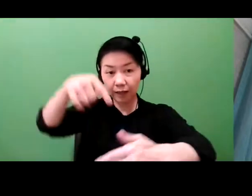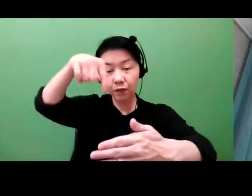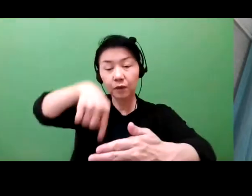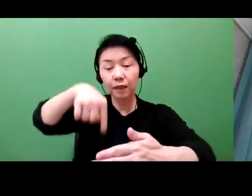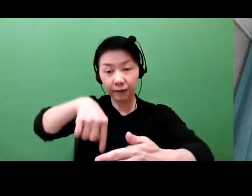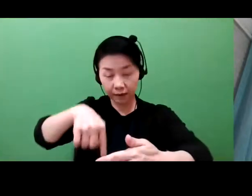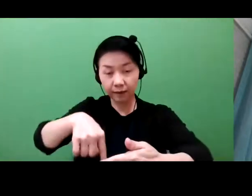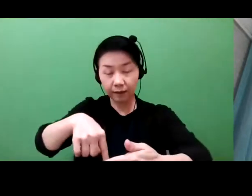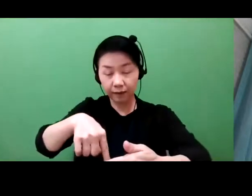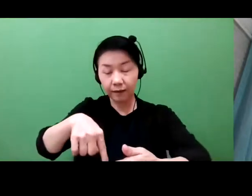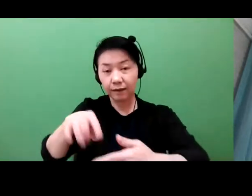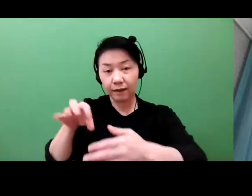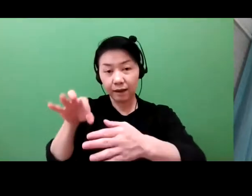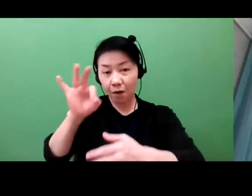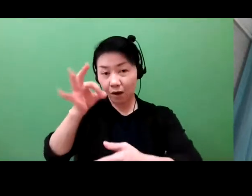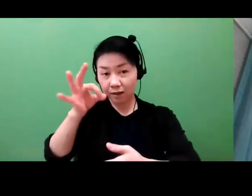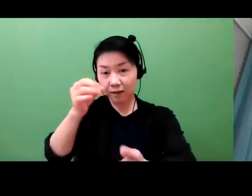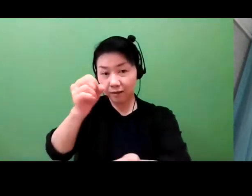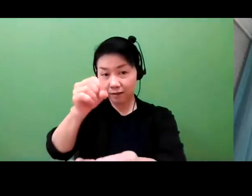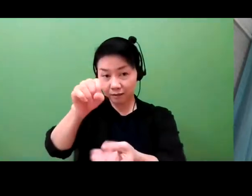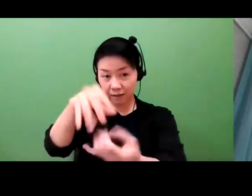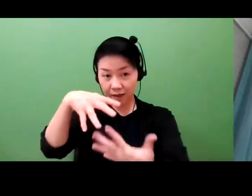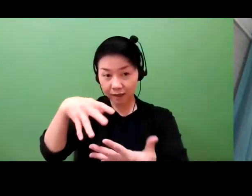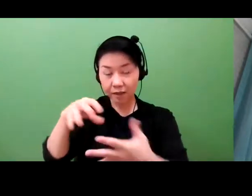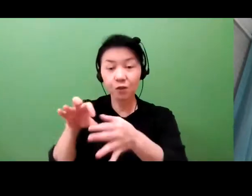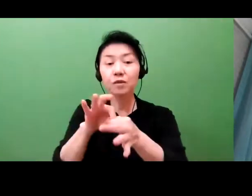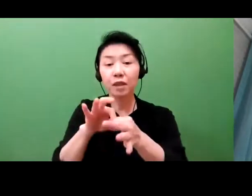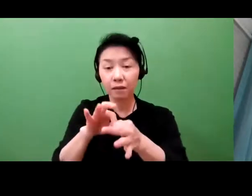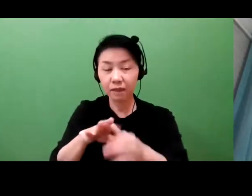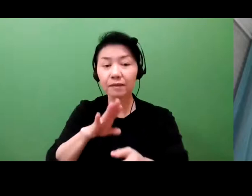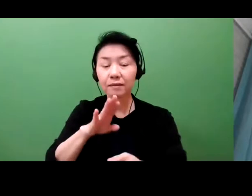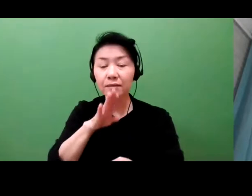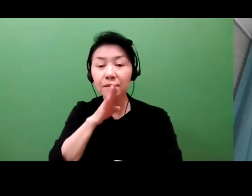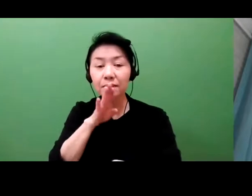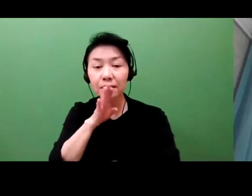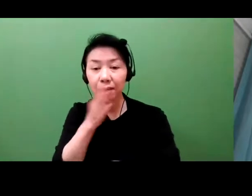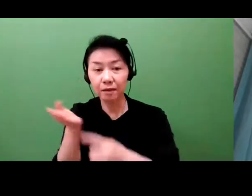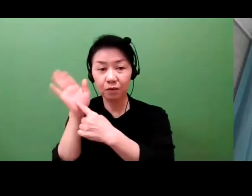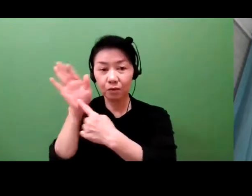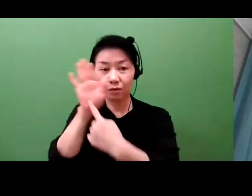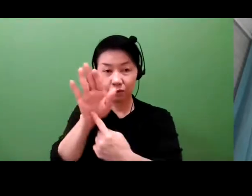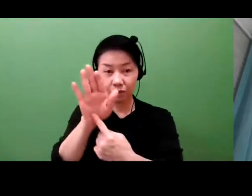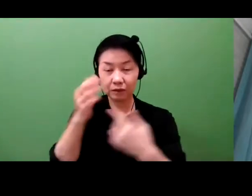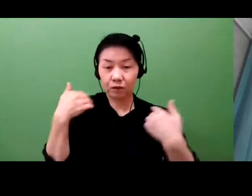need to then secure some rights so that investors have confidence that if you develop